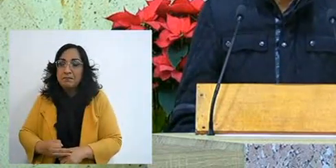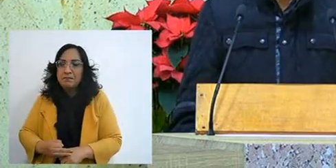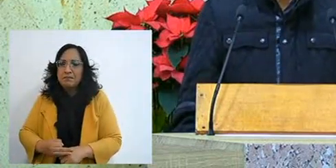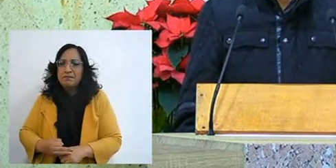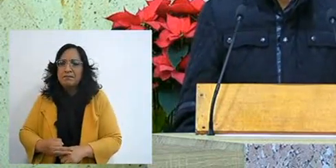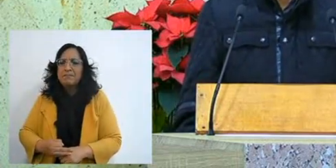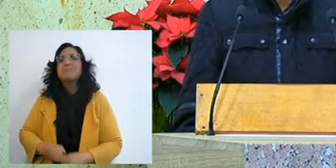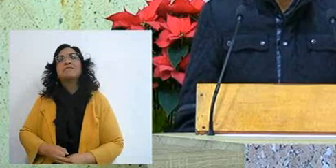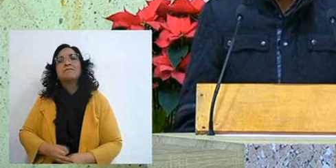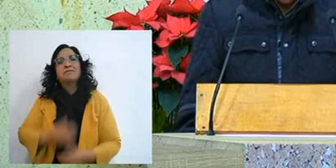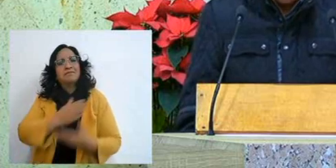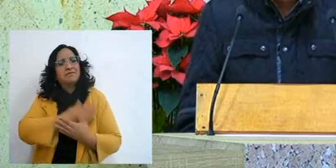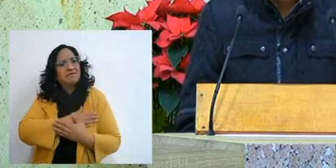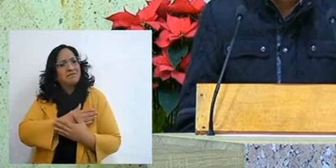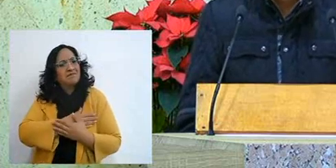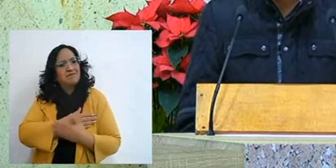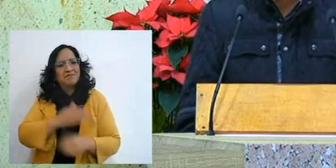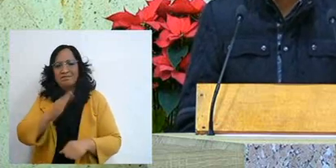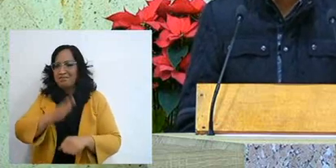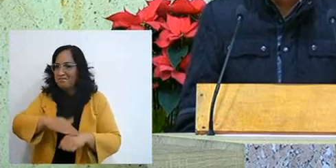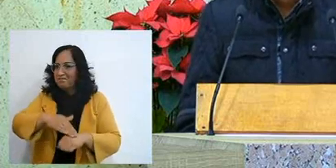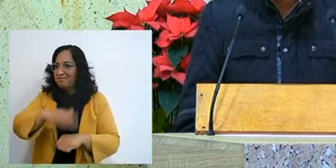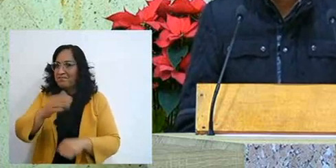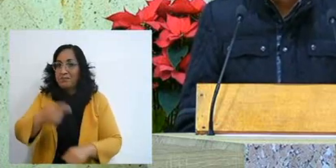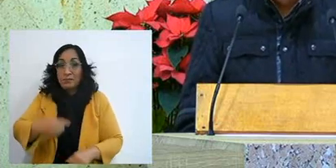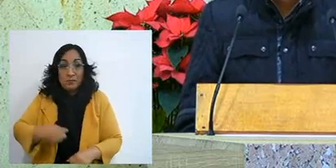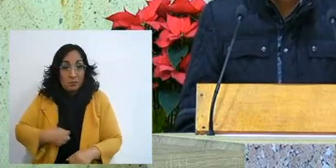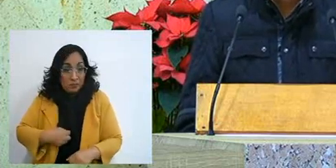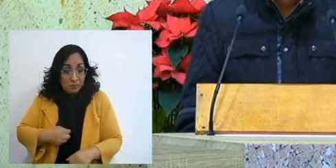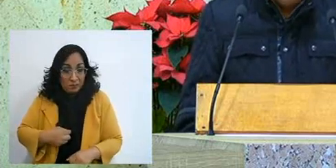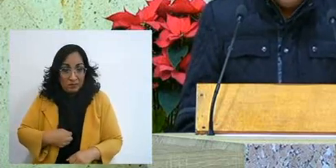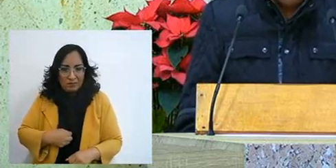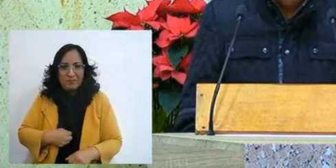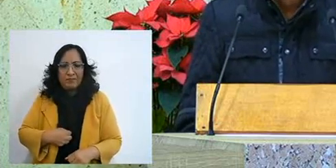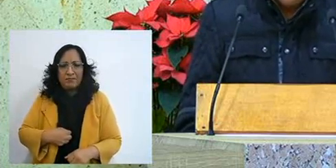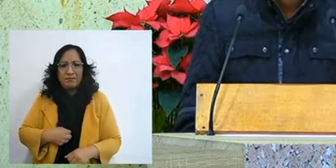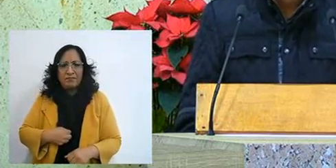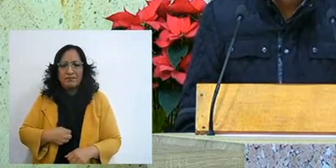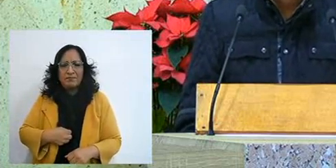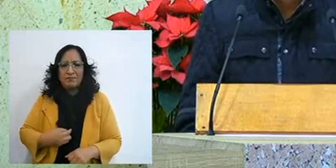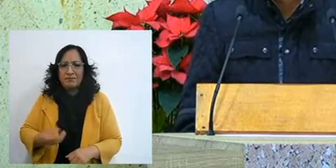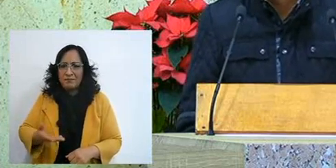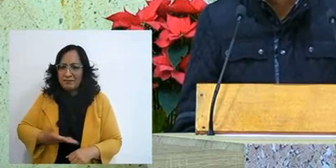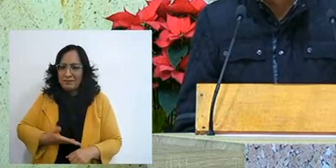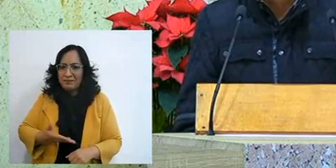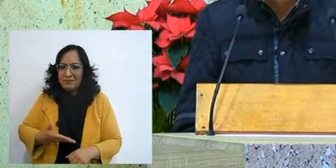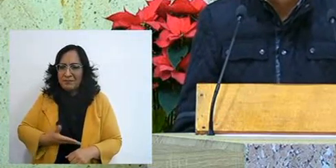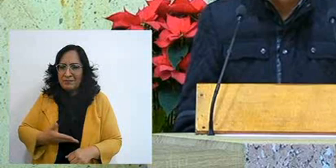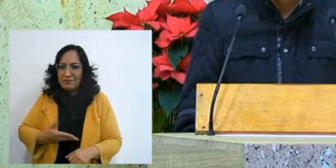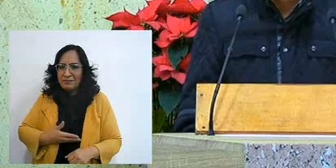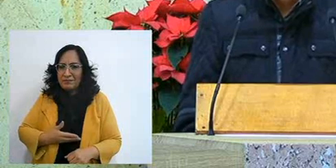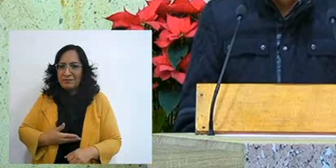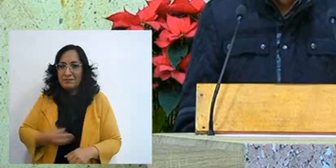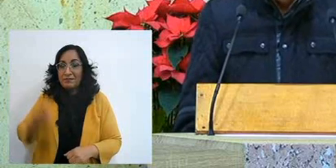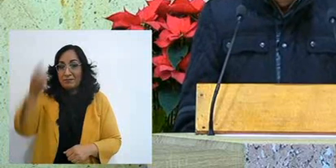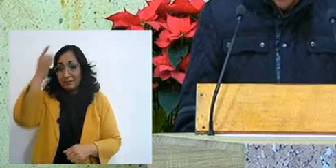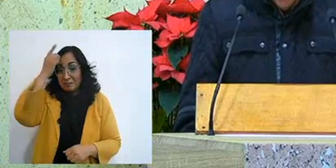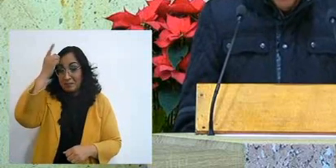and from there we made, and I made several very important decisions, both with my children, my family and my work,